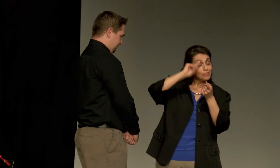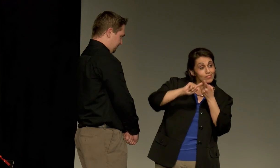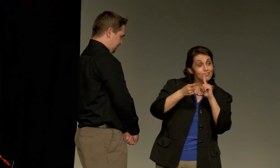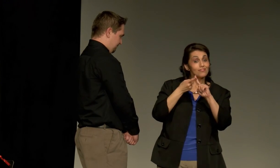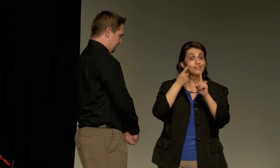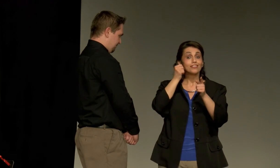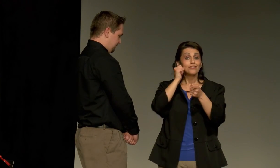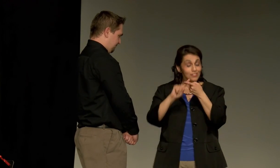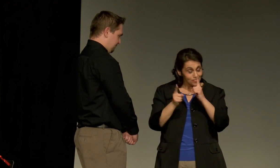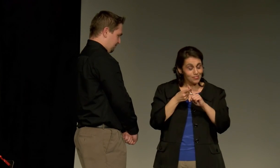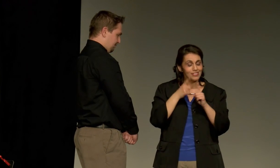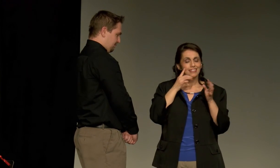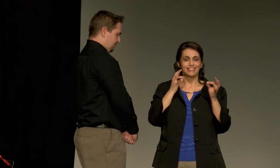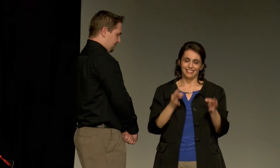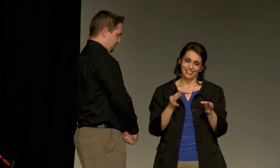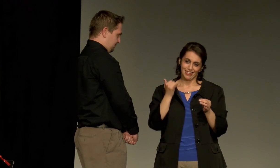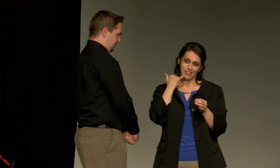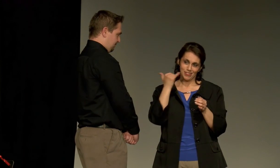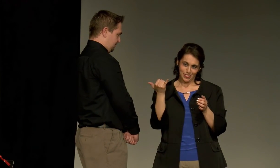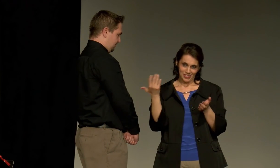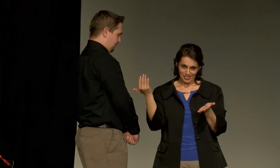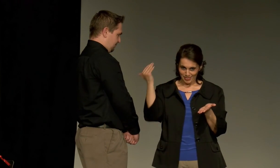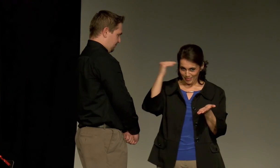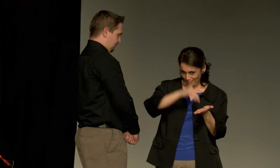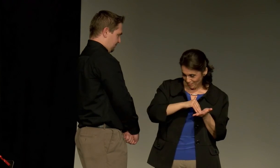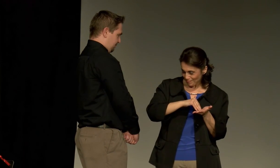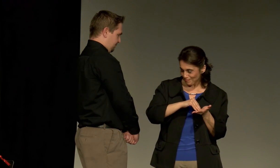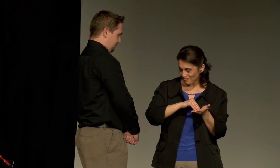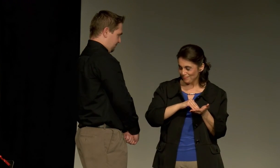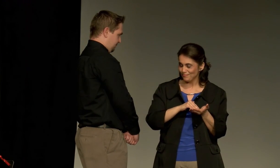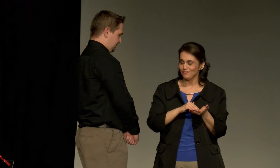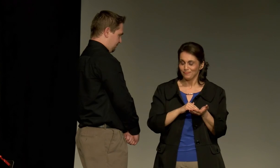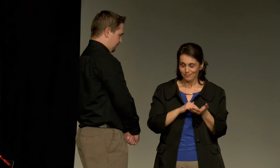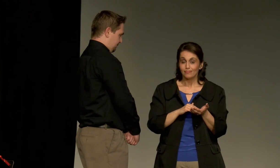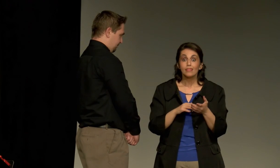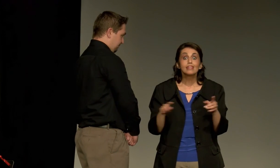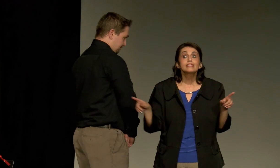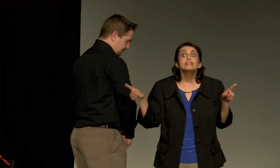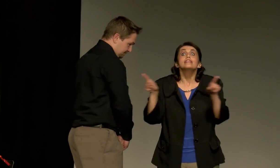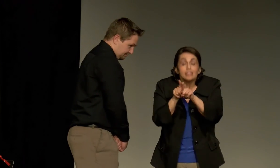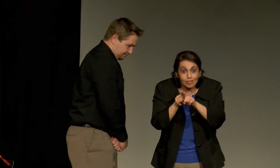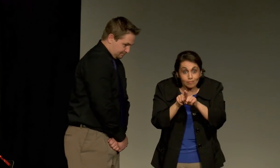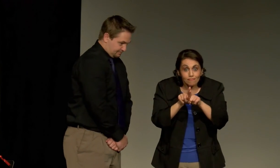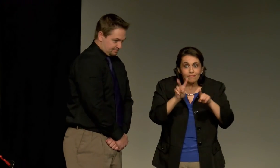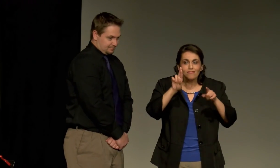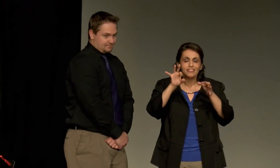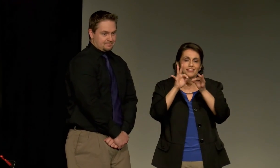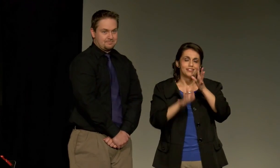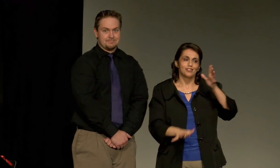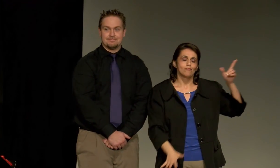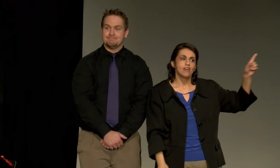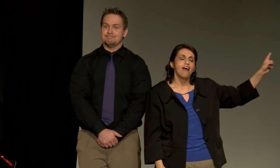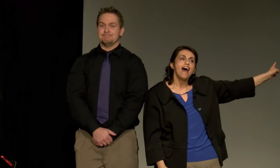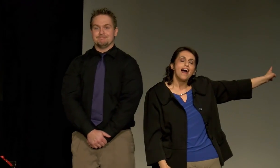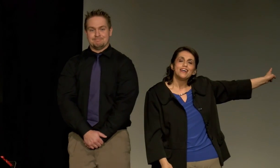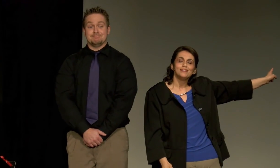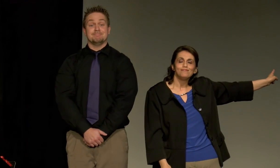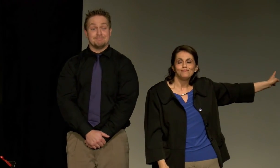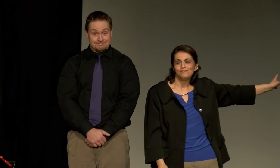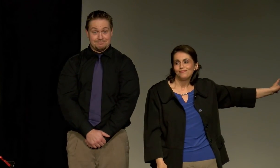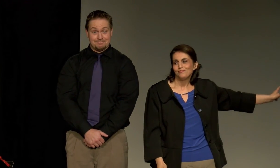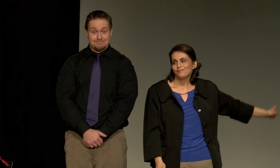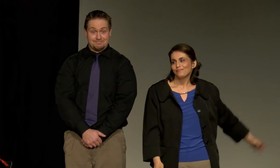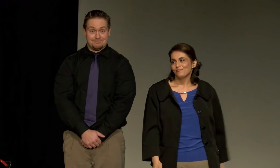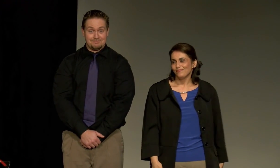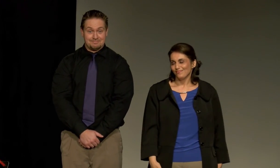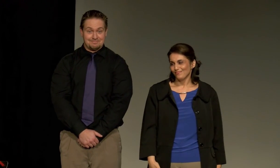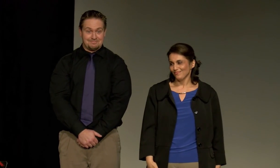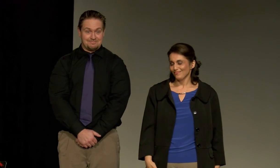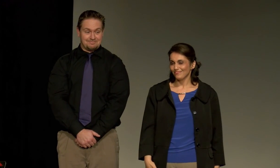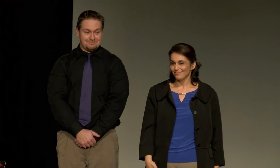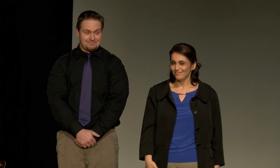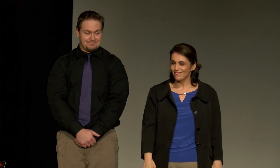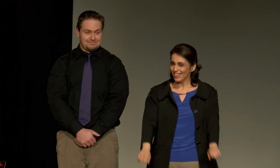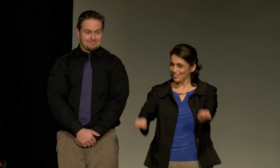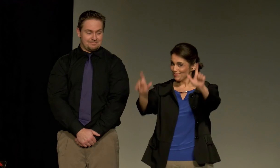And, we start dating officially, and I call him again, and I get the same VRS interpreter.